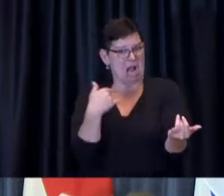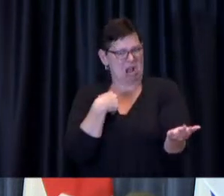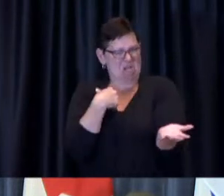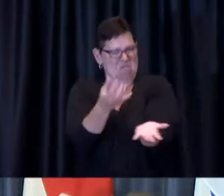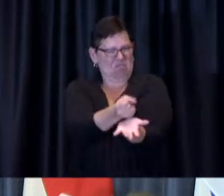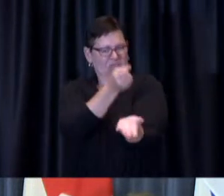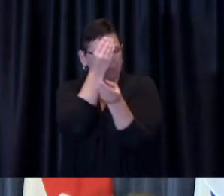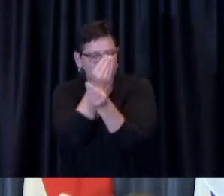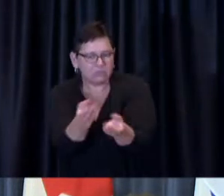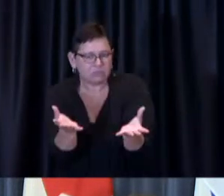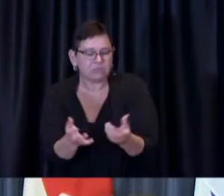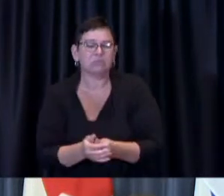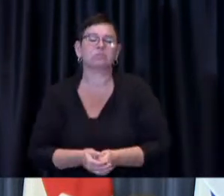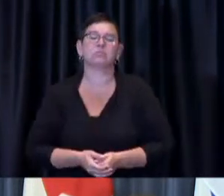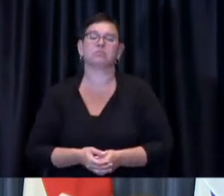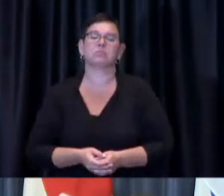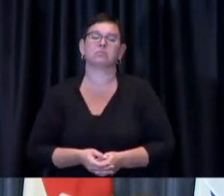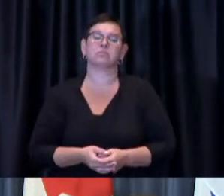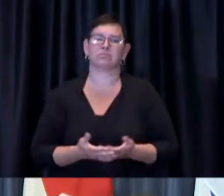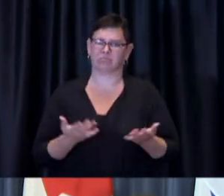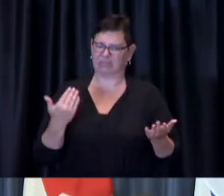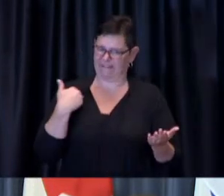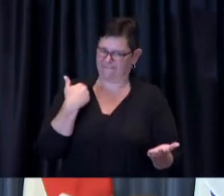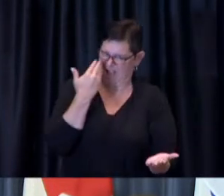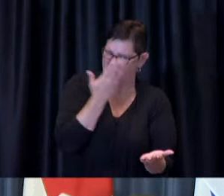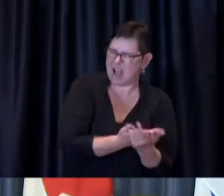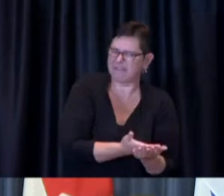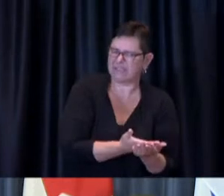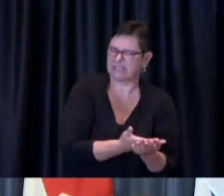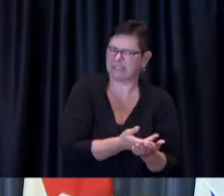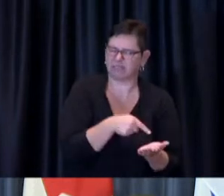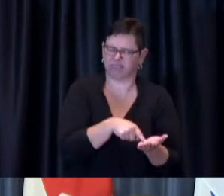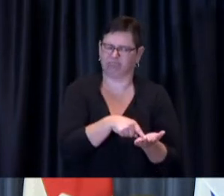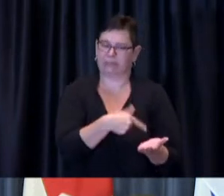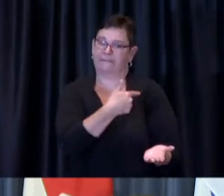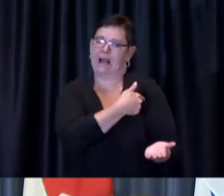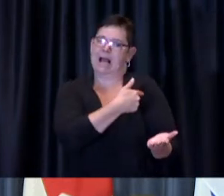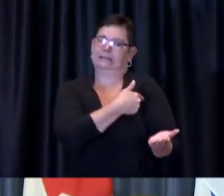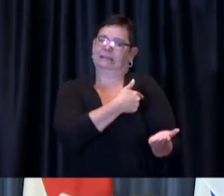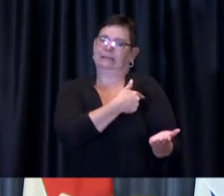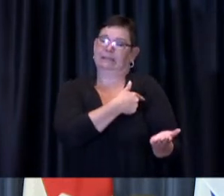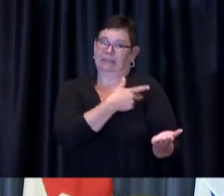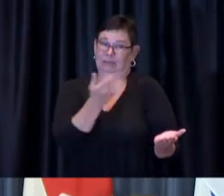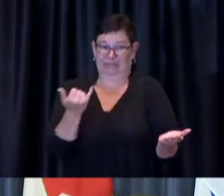evidence in respect of vaccine and as i mentioned in my remarks today the best way we can protect